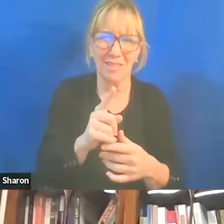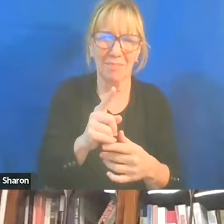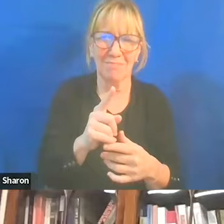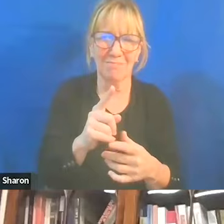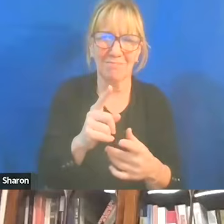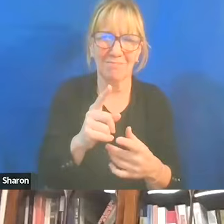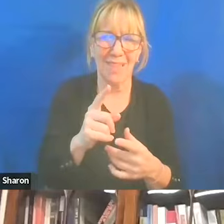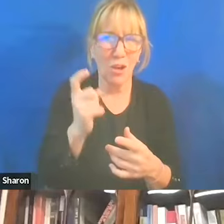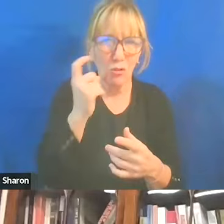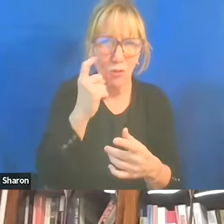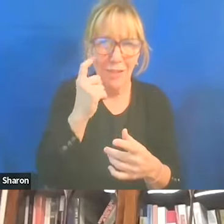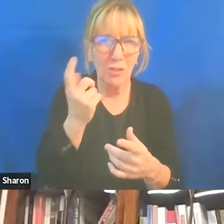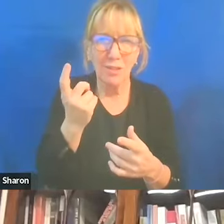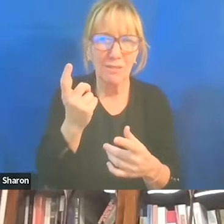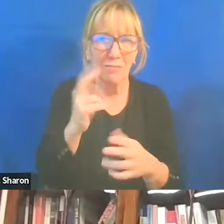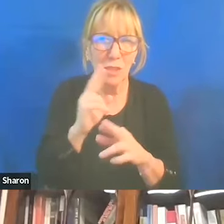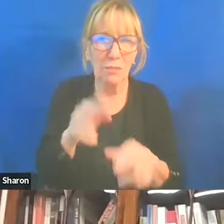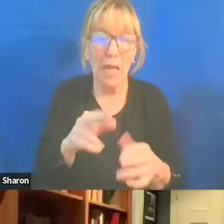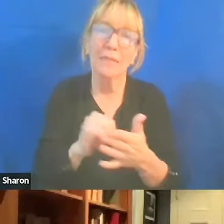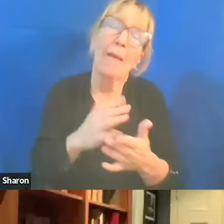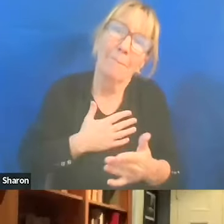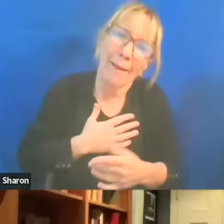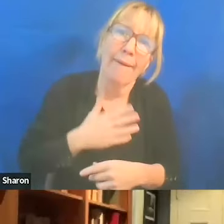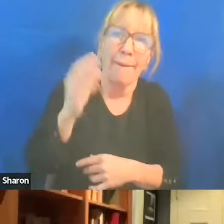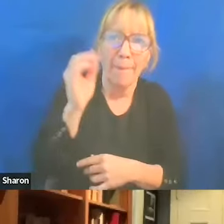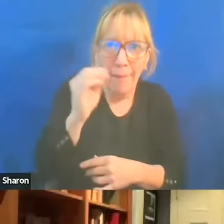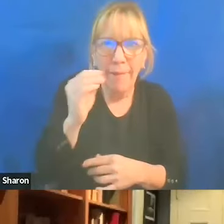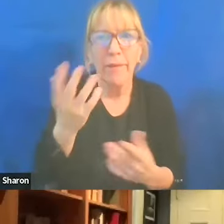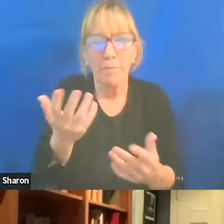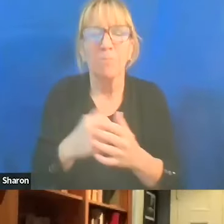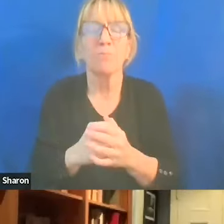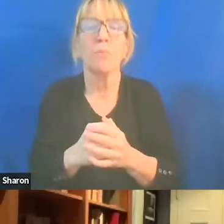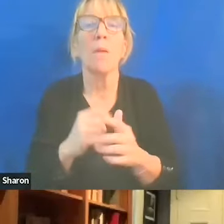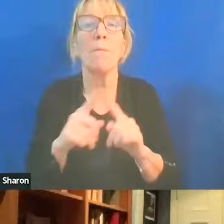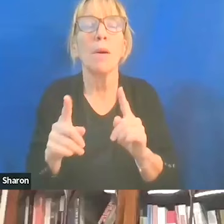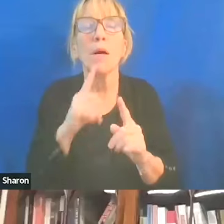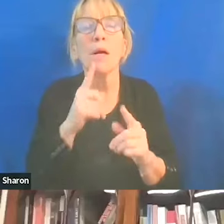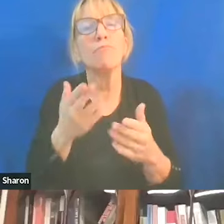But anyway, that's my own editorializing. Yeah, yeah. So let's talk a little bit more